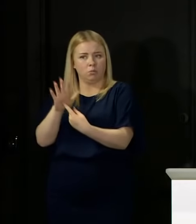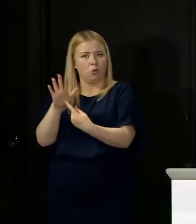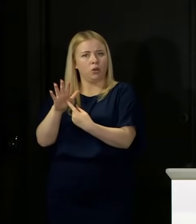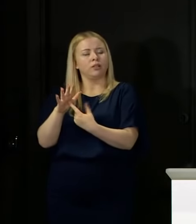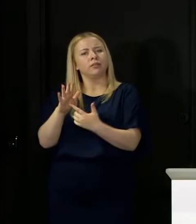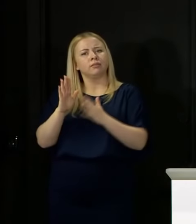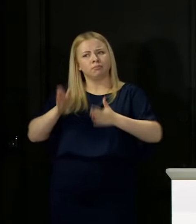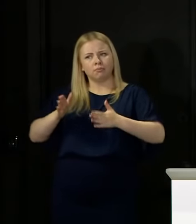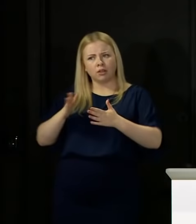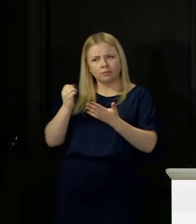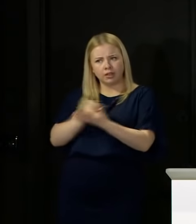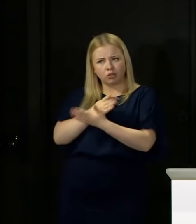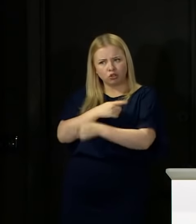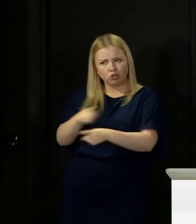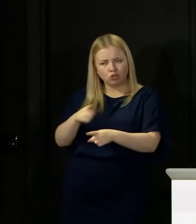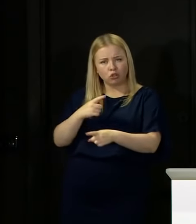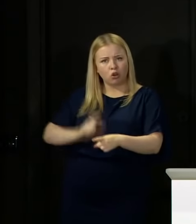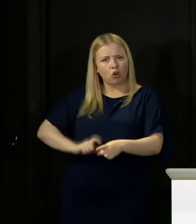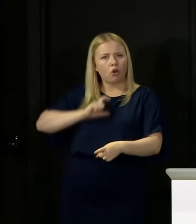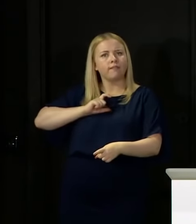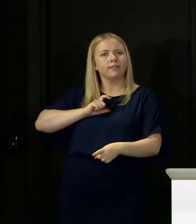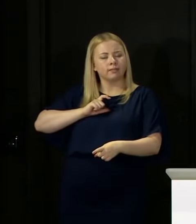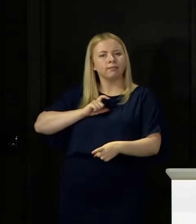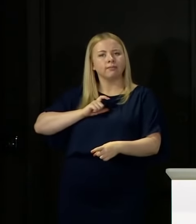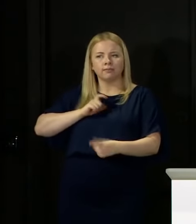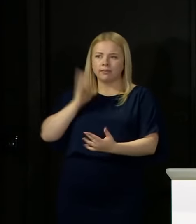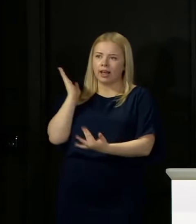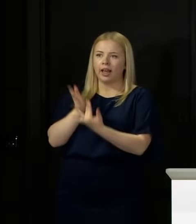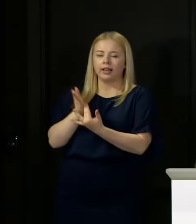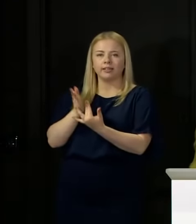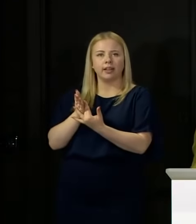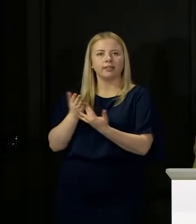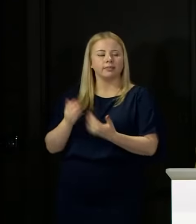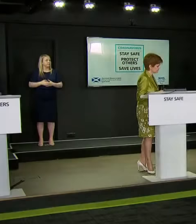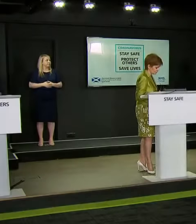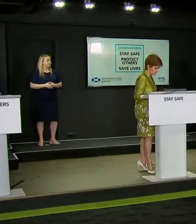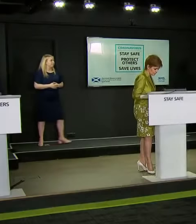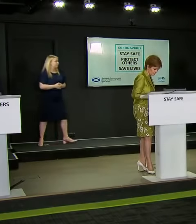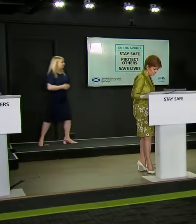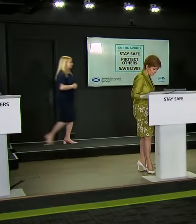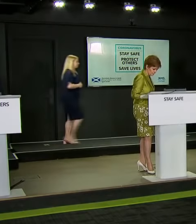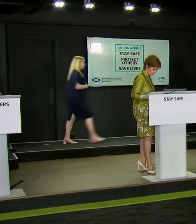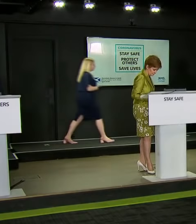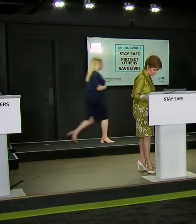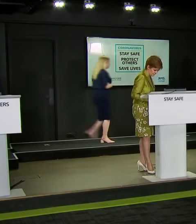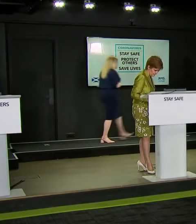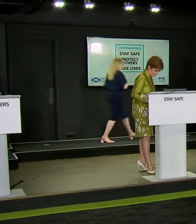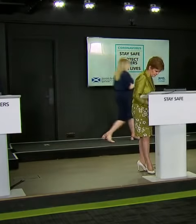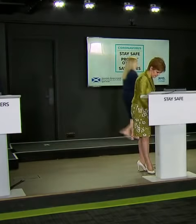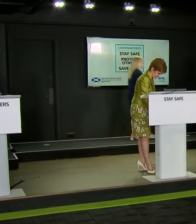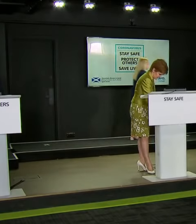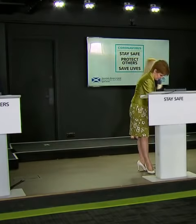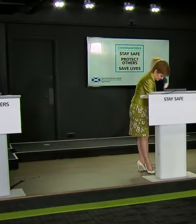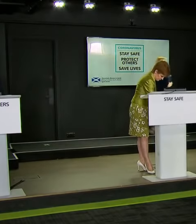young people have that confidence of being able to take advantage of that. Thanks, First Minister.